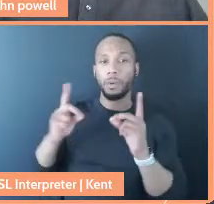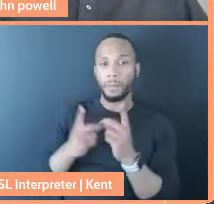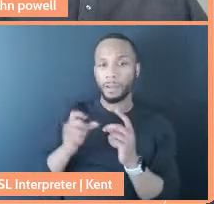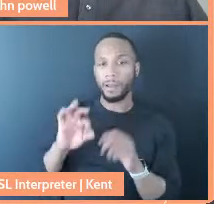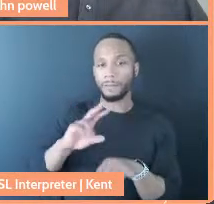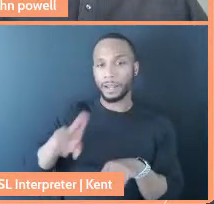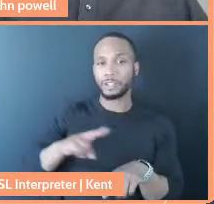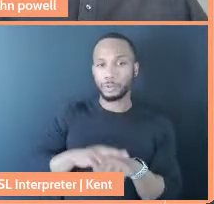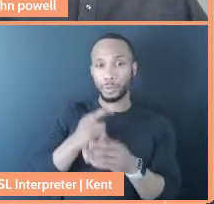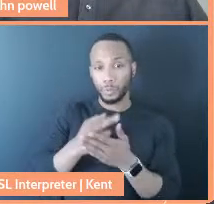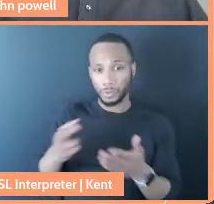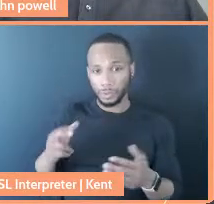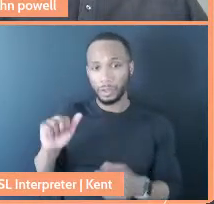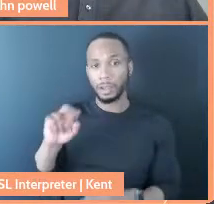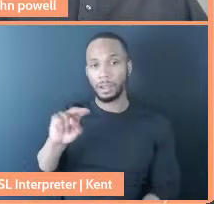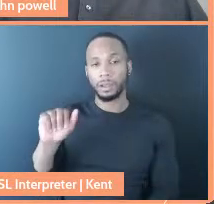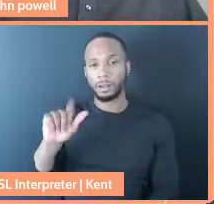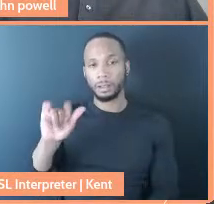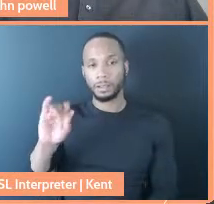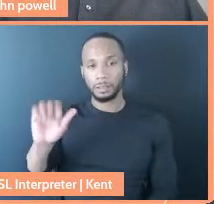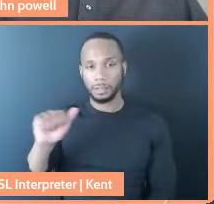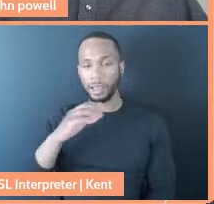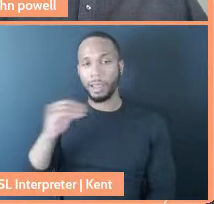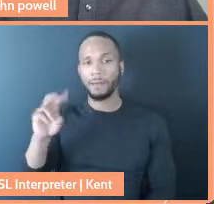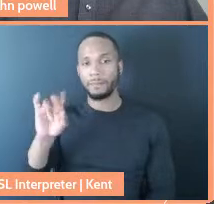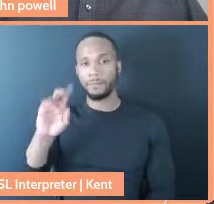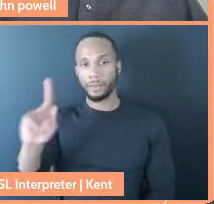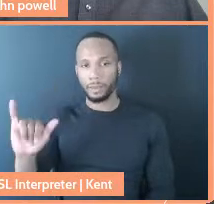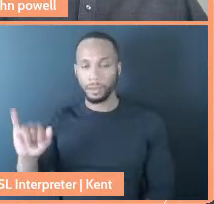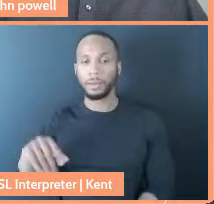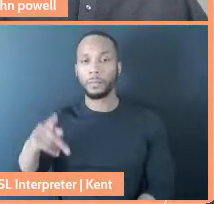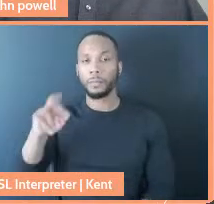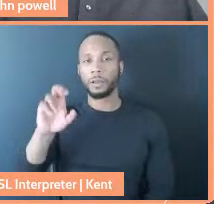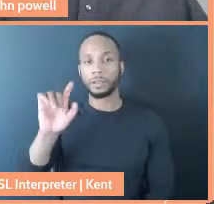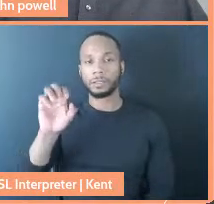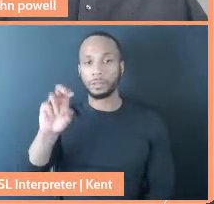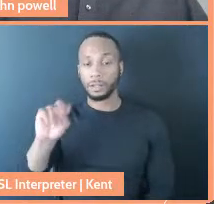with Analisa Tripp and Vikki Preston. We'll just play it. It's a short one minute video,